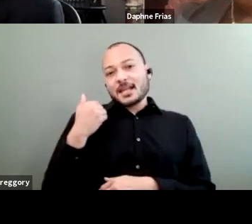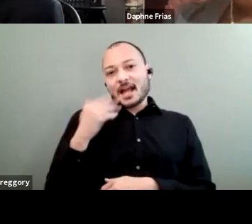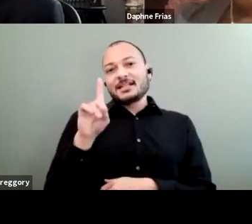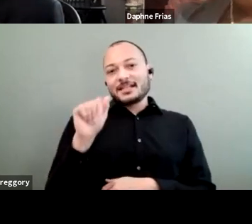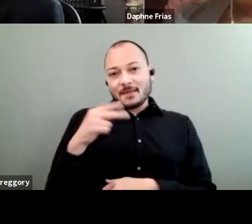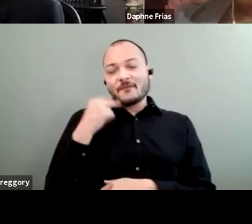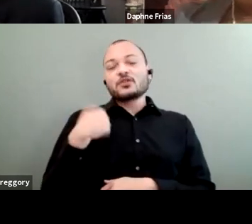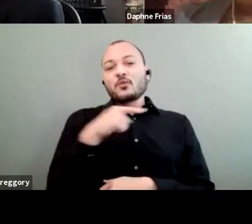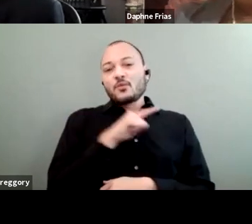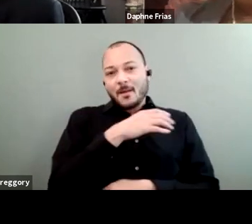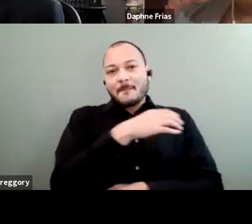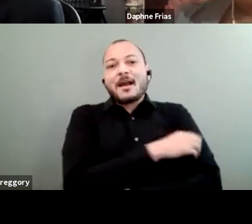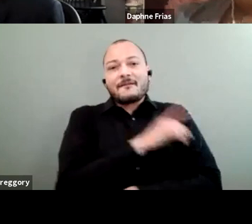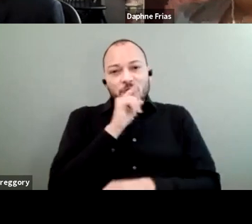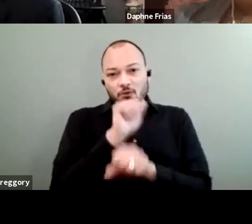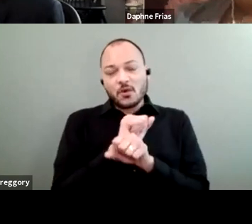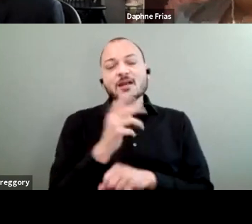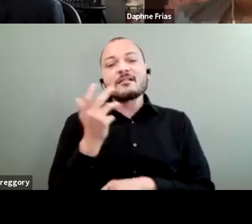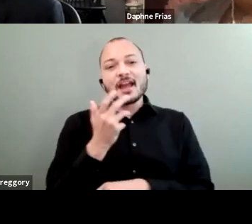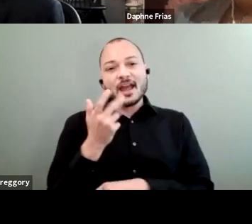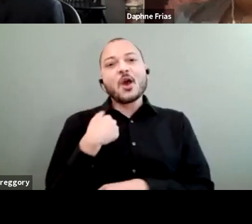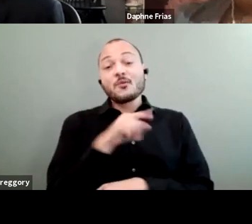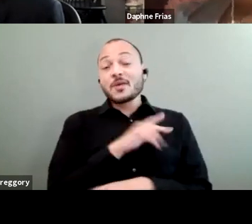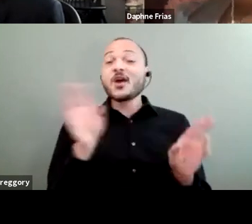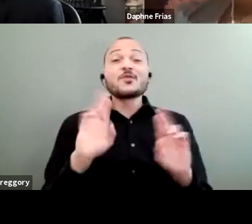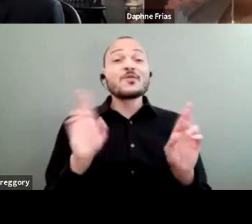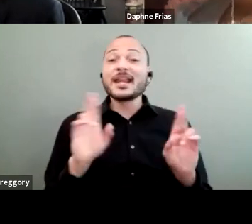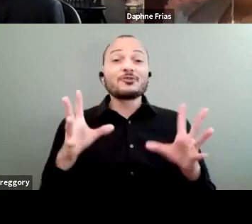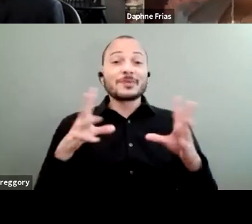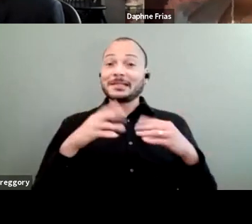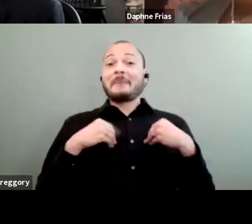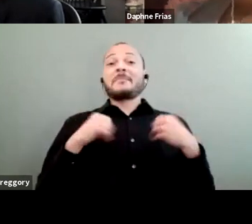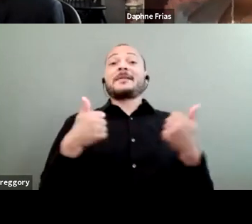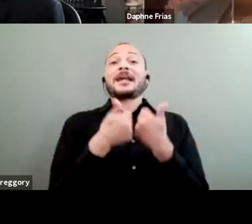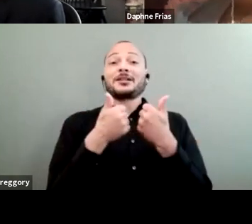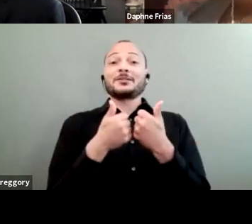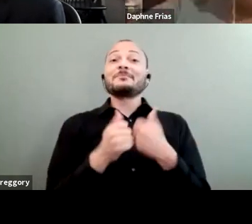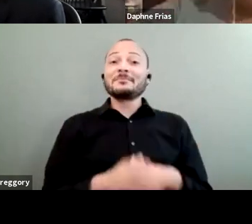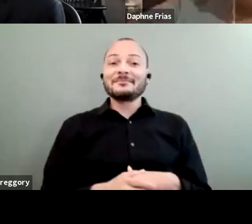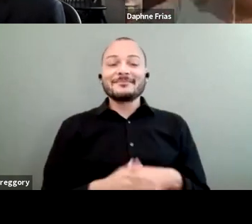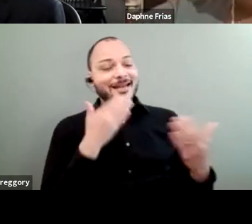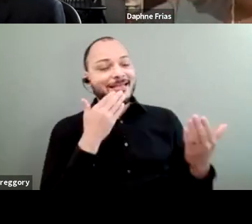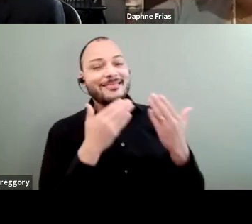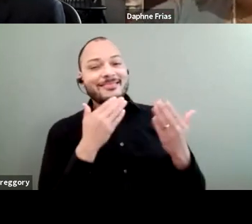and we are equipped and ready to take on the challenge. Thank you, Daphne, very inspiring.